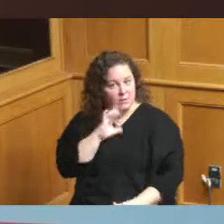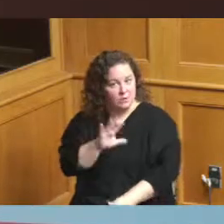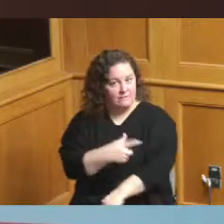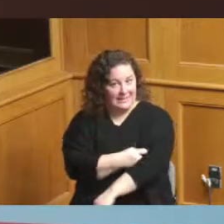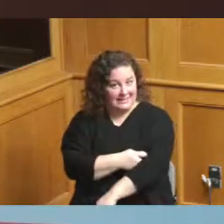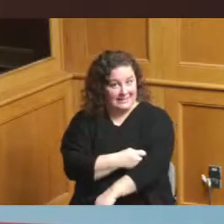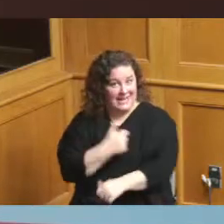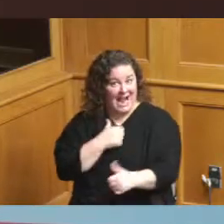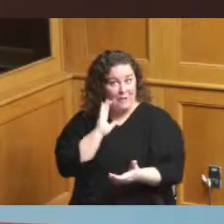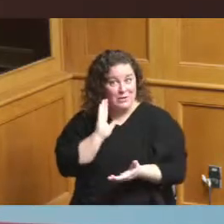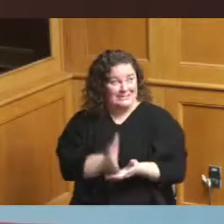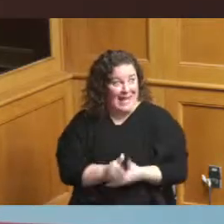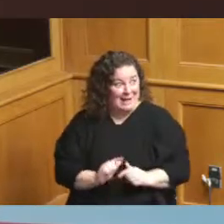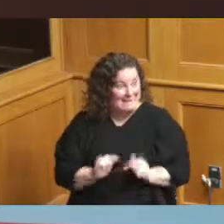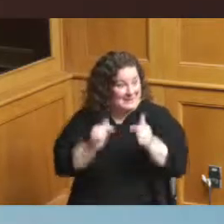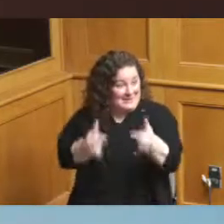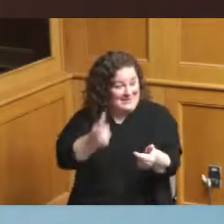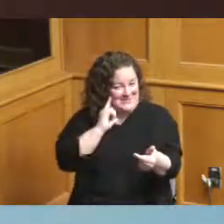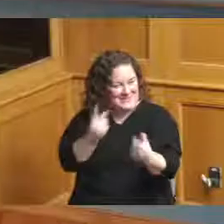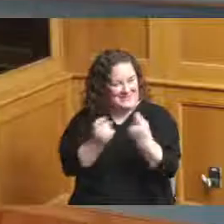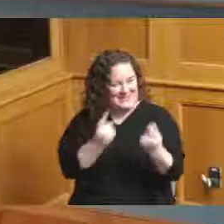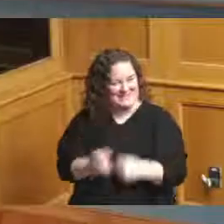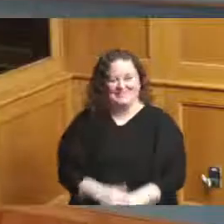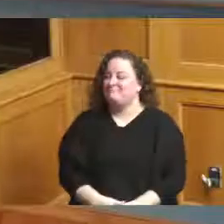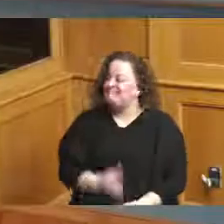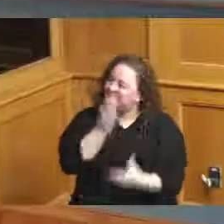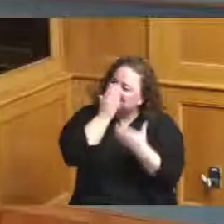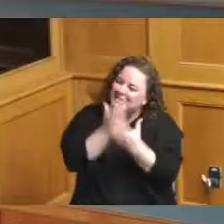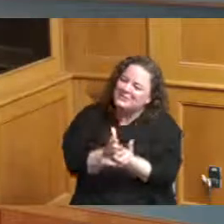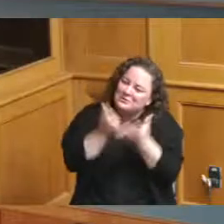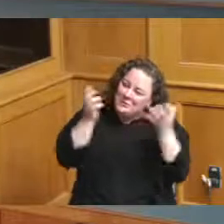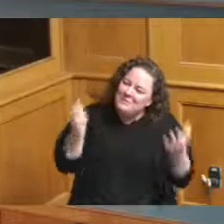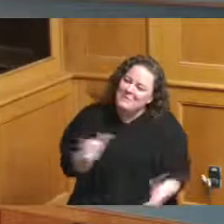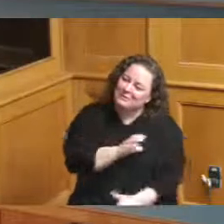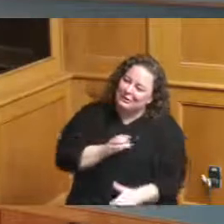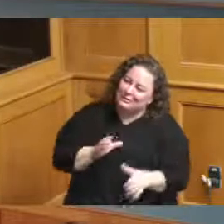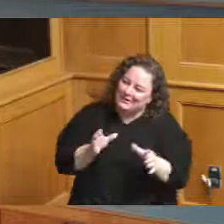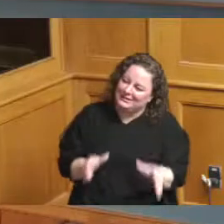it over for any questions thank you so much Commissioner I had one question as it relates